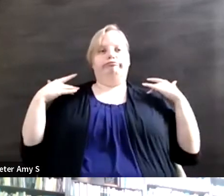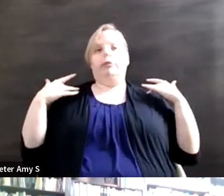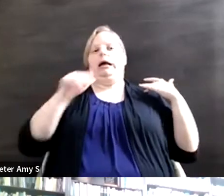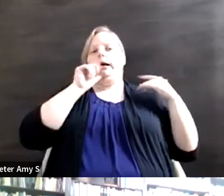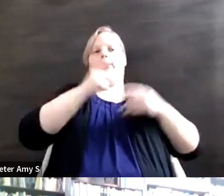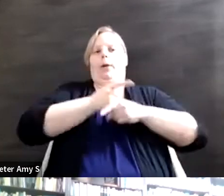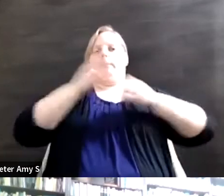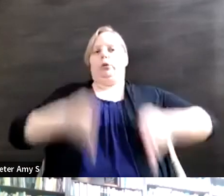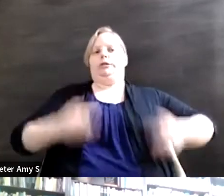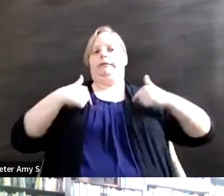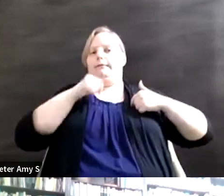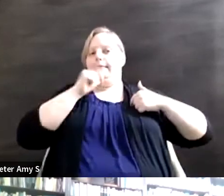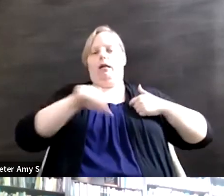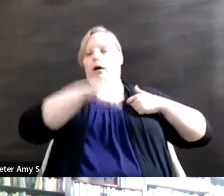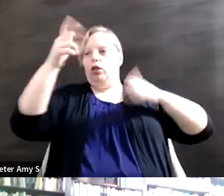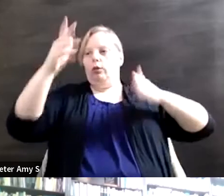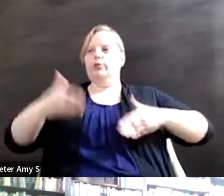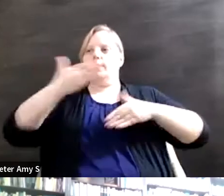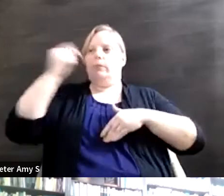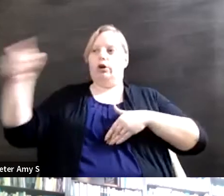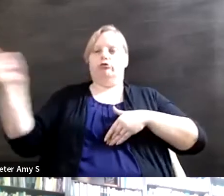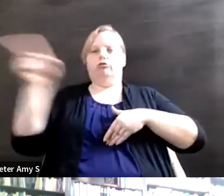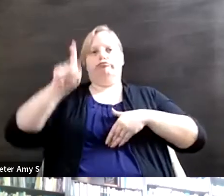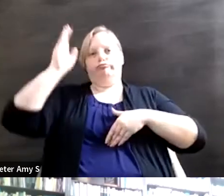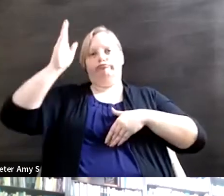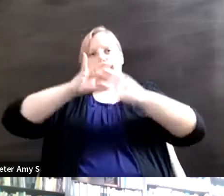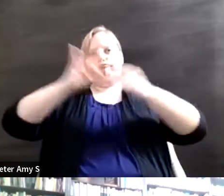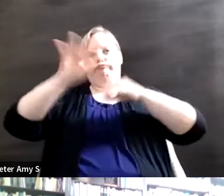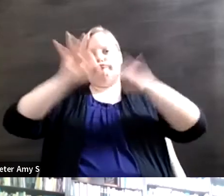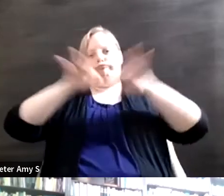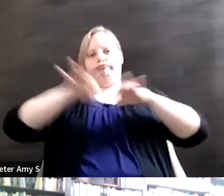and there's somebody better equipped to do that and helping amplify their voice.